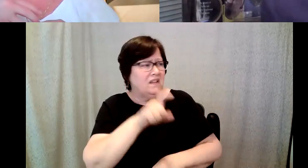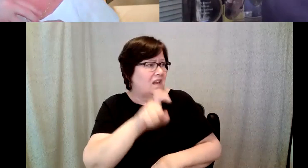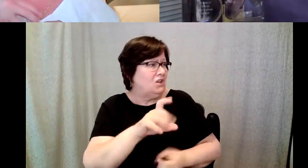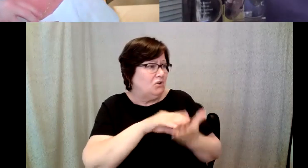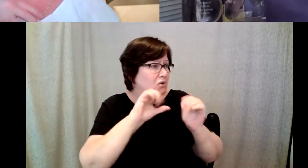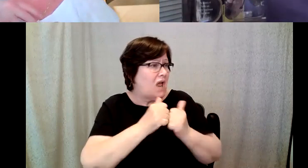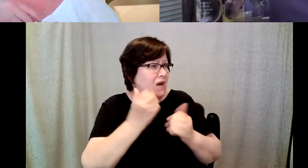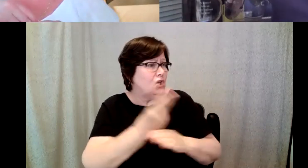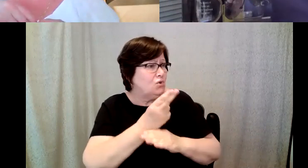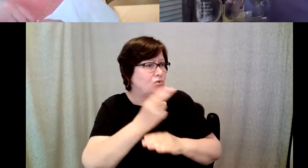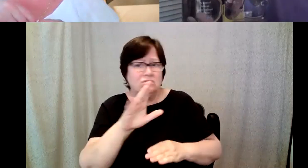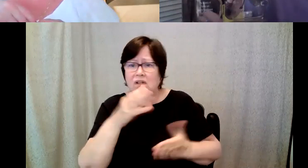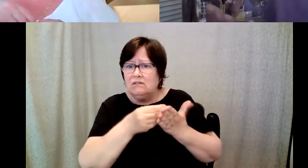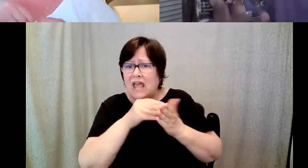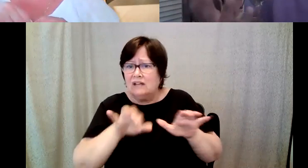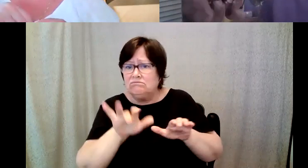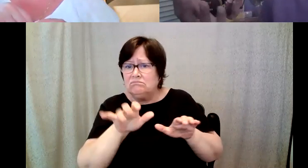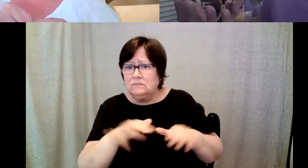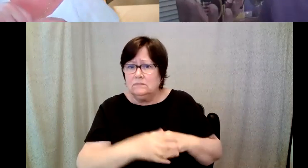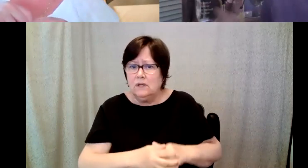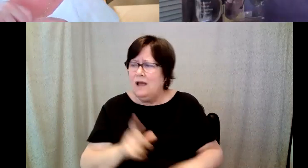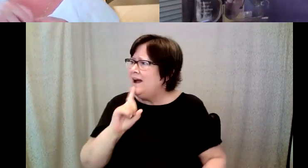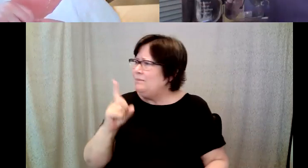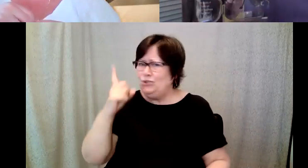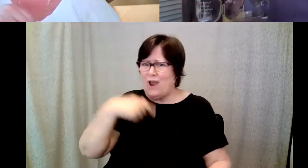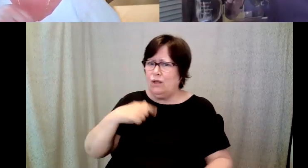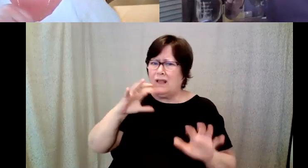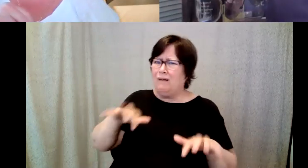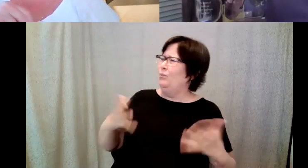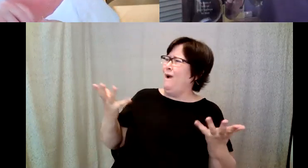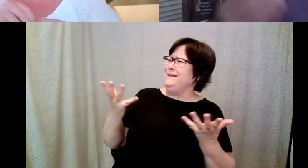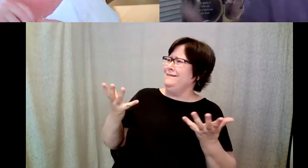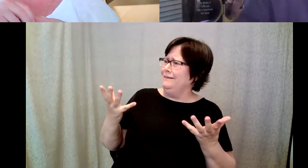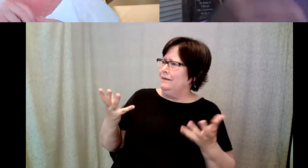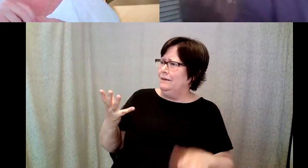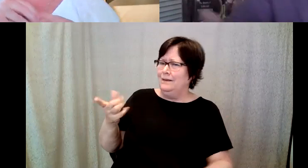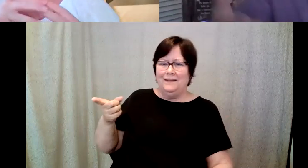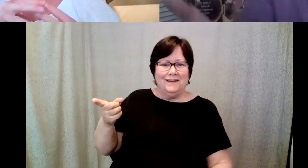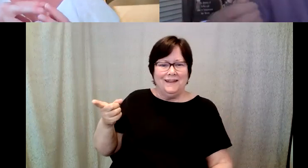D. Major Cohen: And i'm sure I looked completely taken aback because she came she went on further